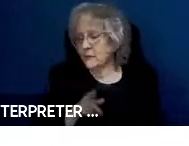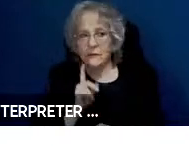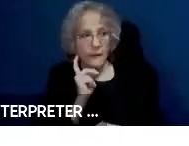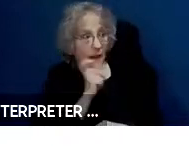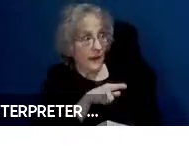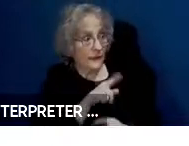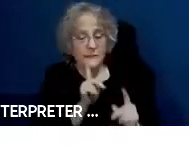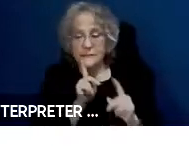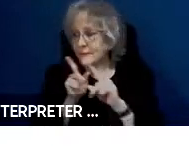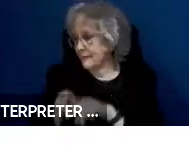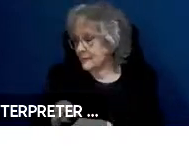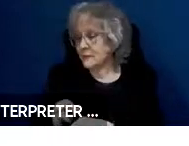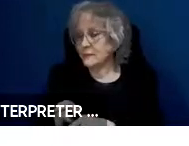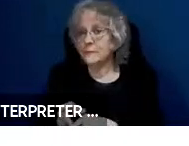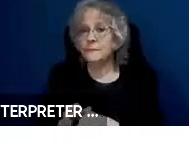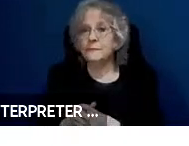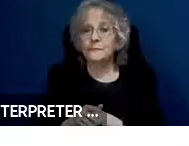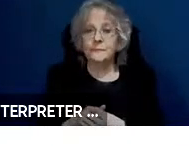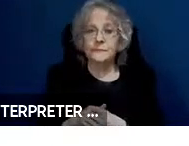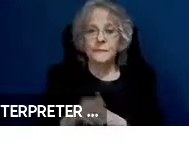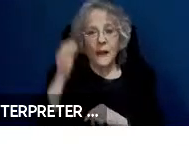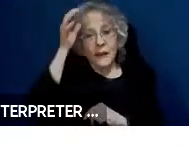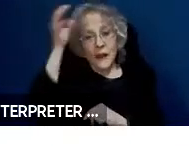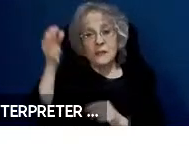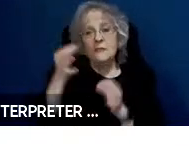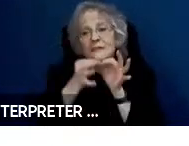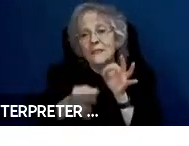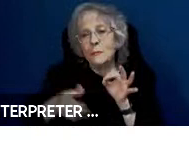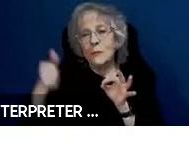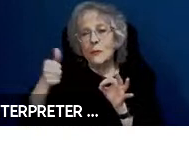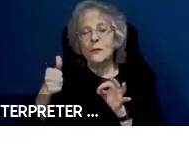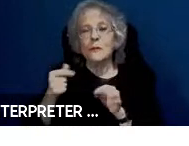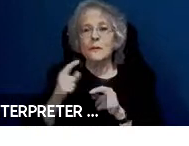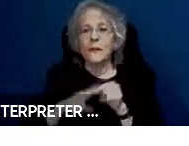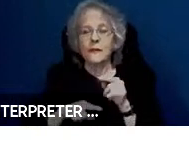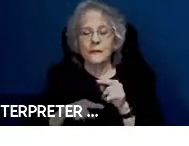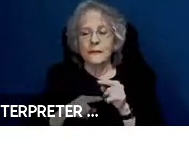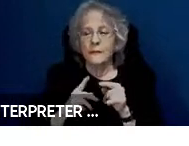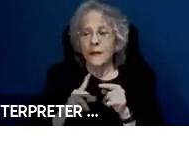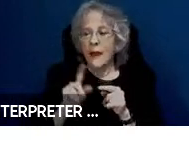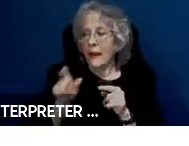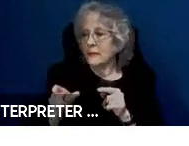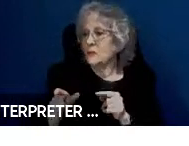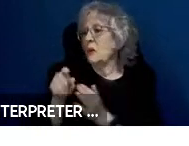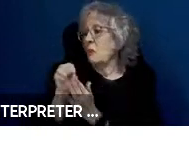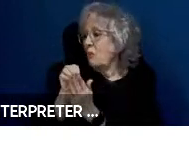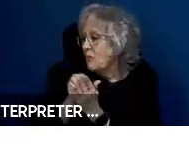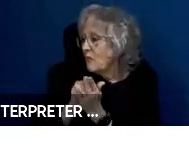that is cognitively much simpler than asking somebody to fill out or deal with a control